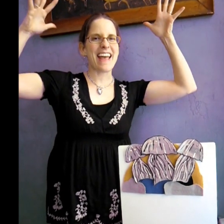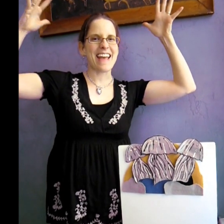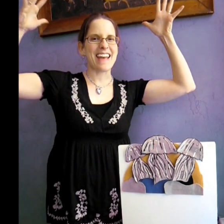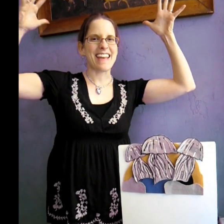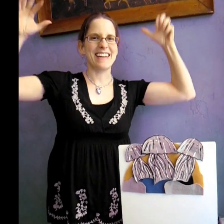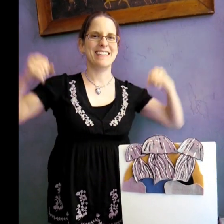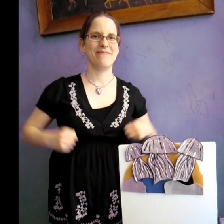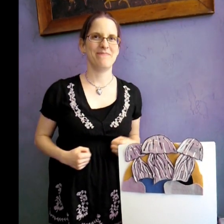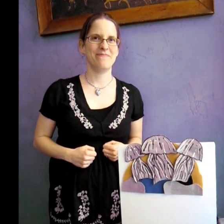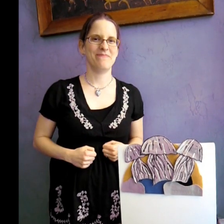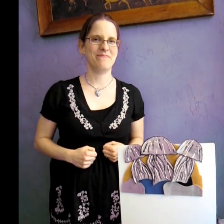YAY!